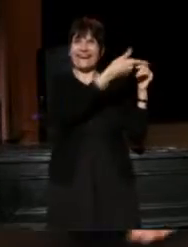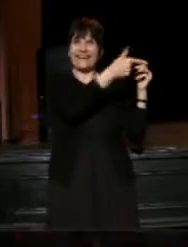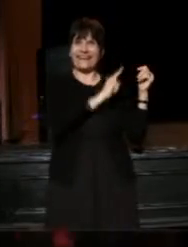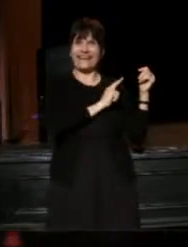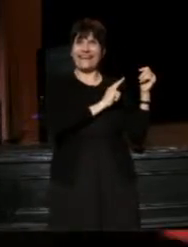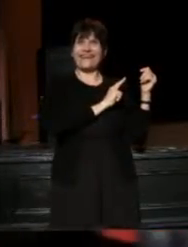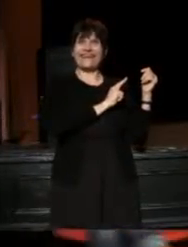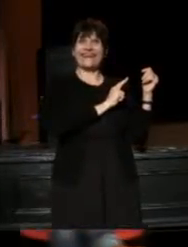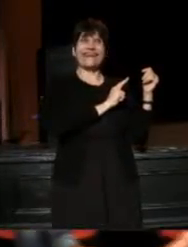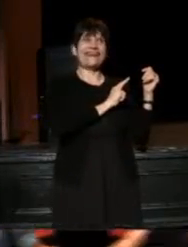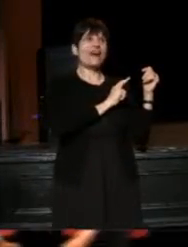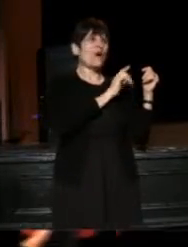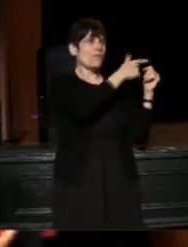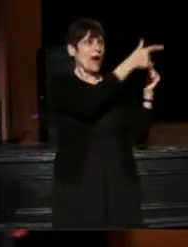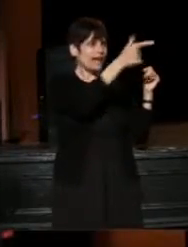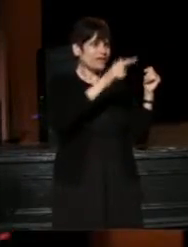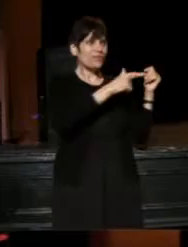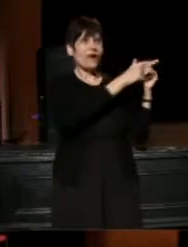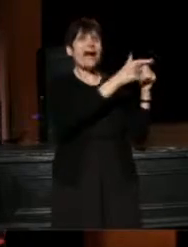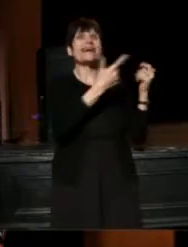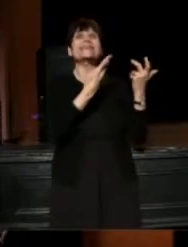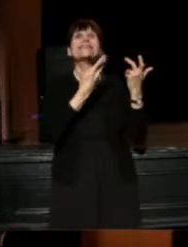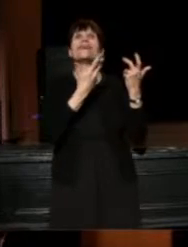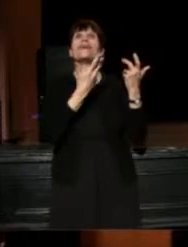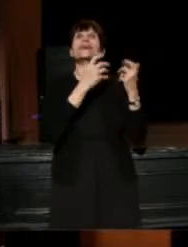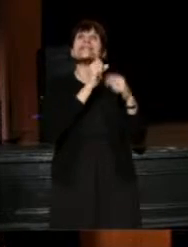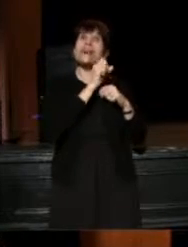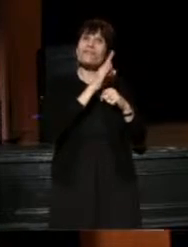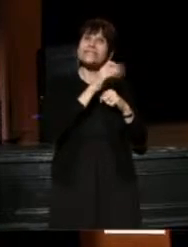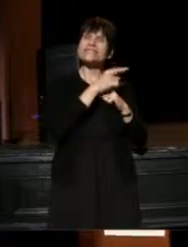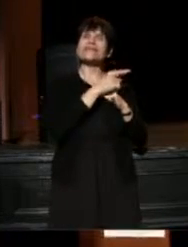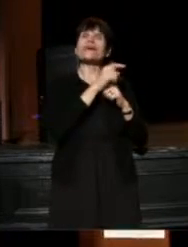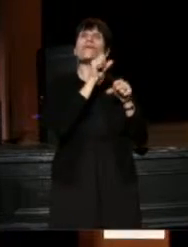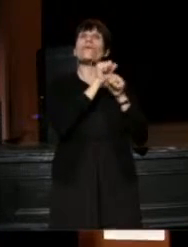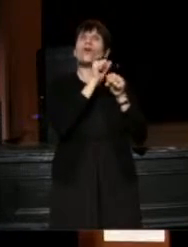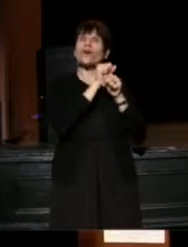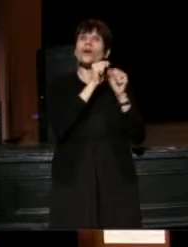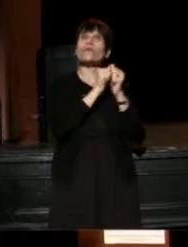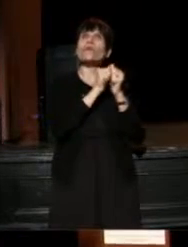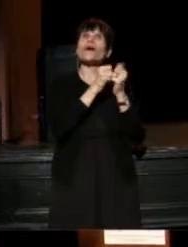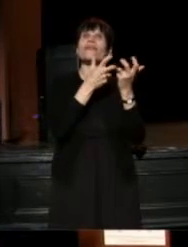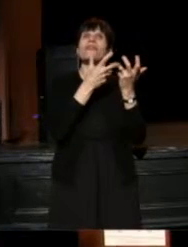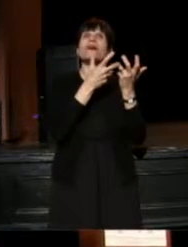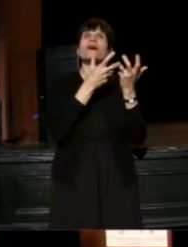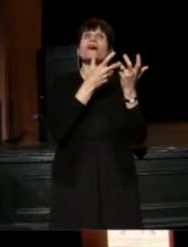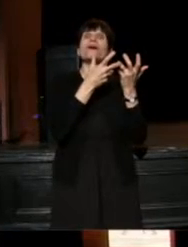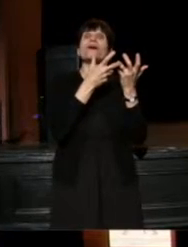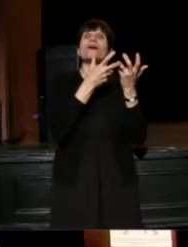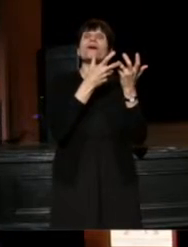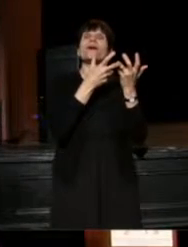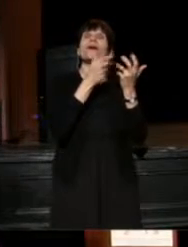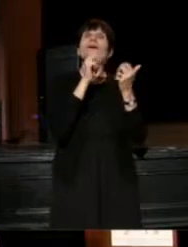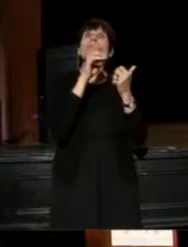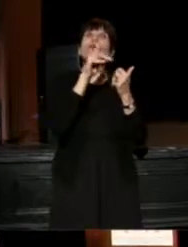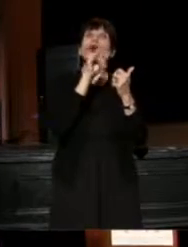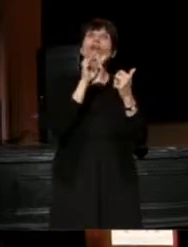You made the rounds in San Francisco, working at the at Berkeley Rep, Ground Floor Project, Shotgun Players.